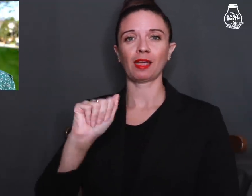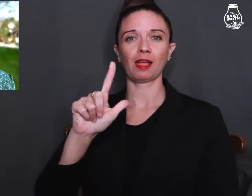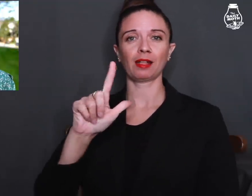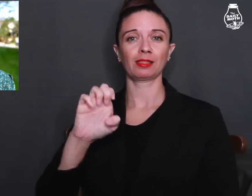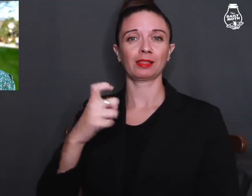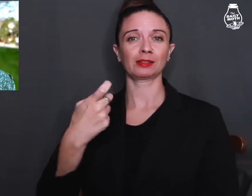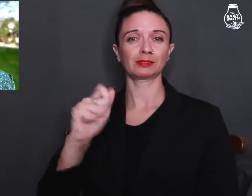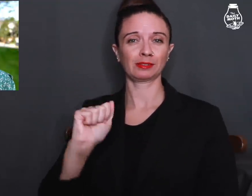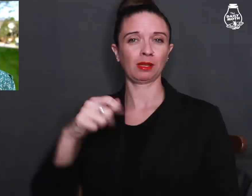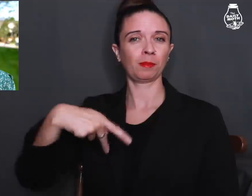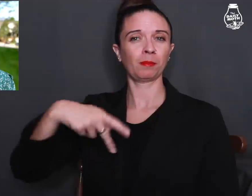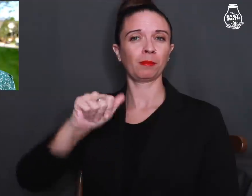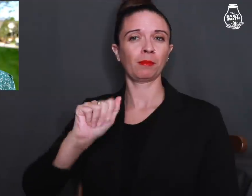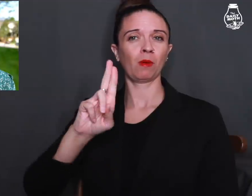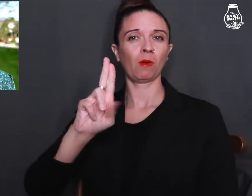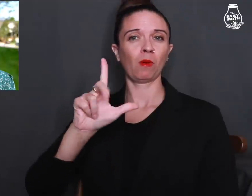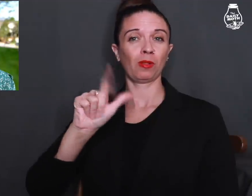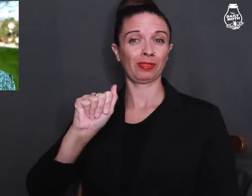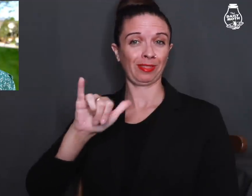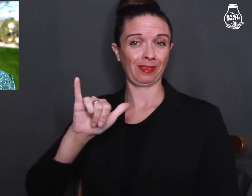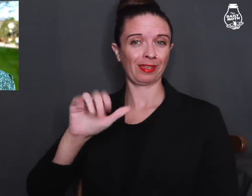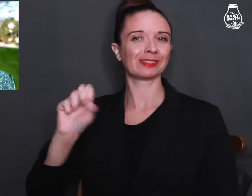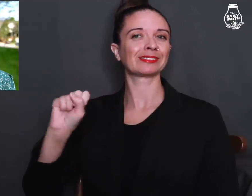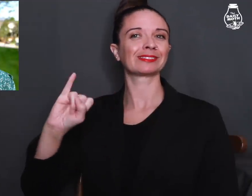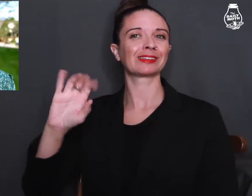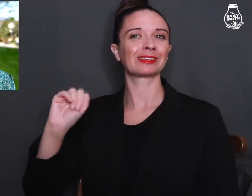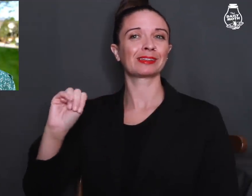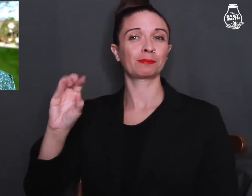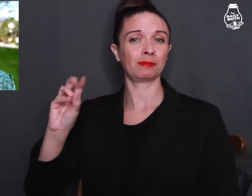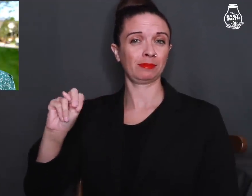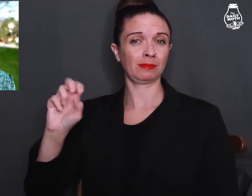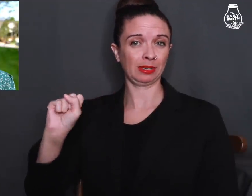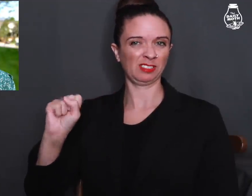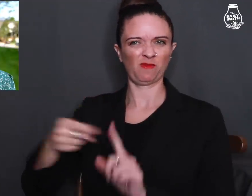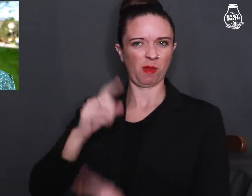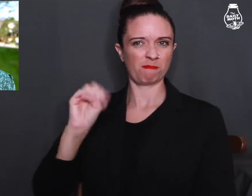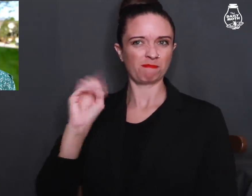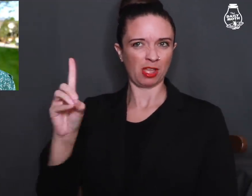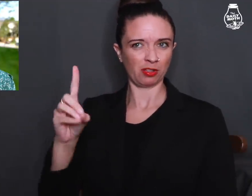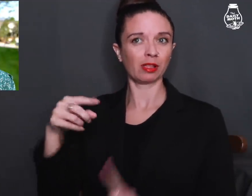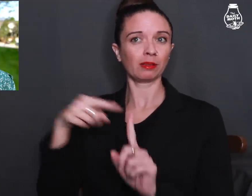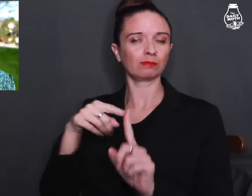Alexa Paulay-Simmons, from Maryland,